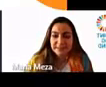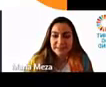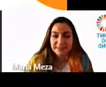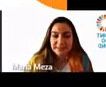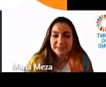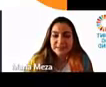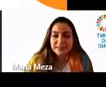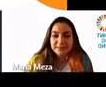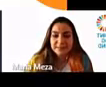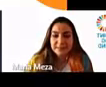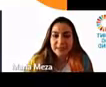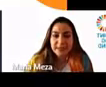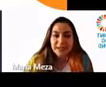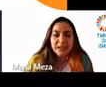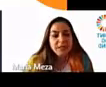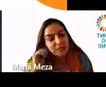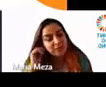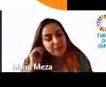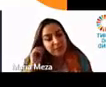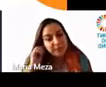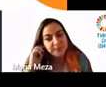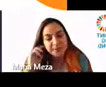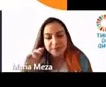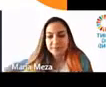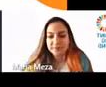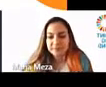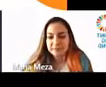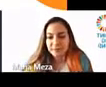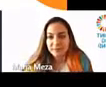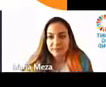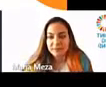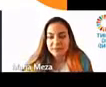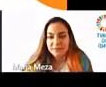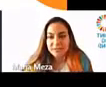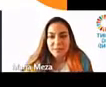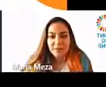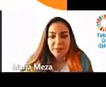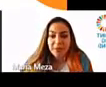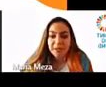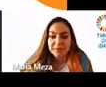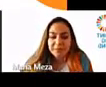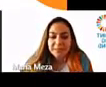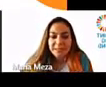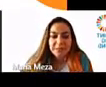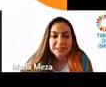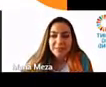let's start the presentation on seed capital, as we already mentioned, can you tell me